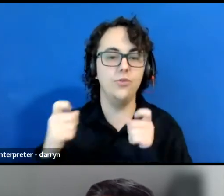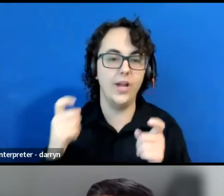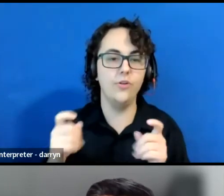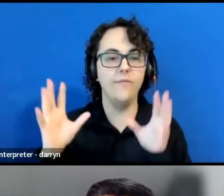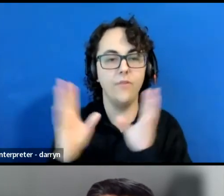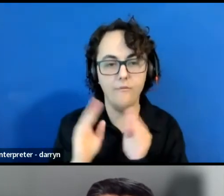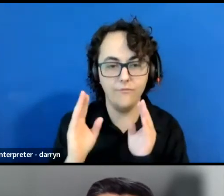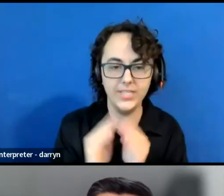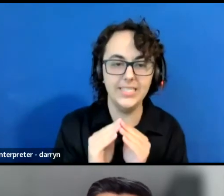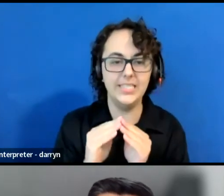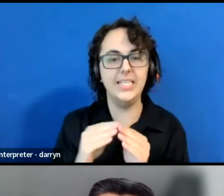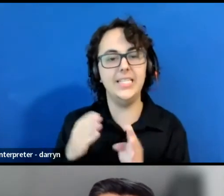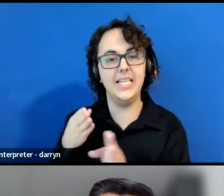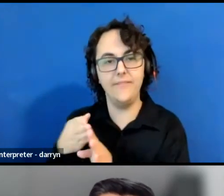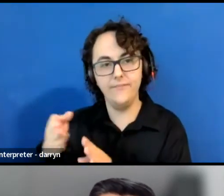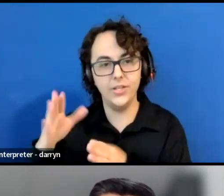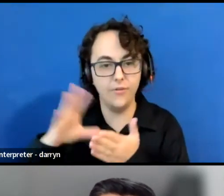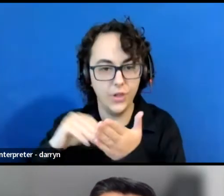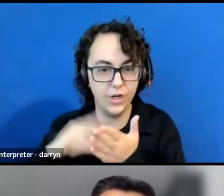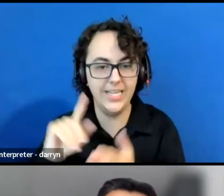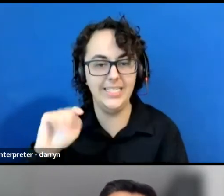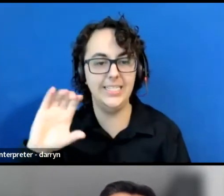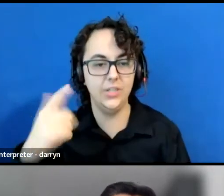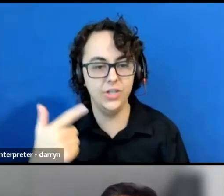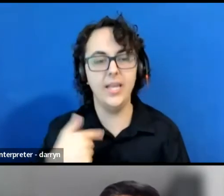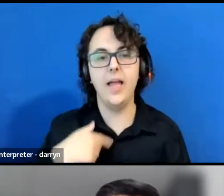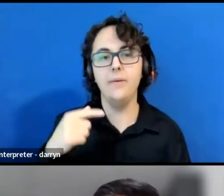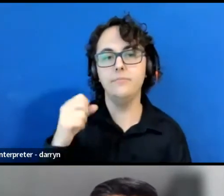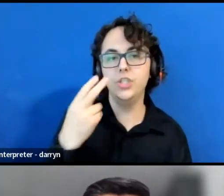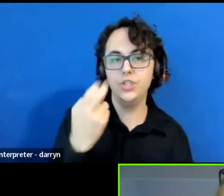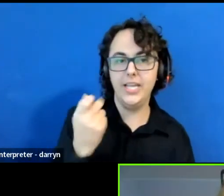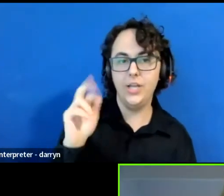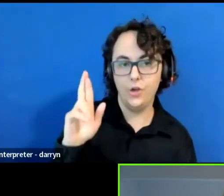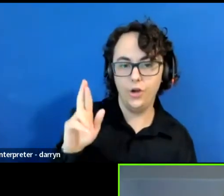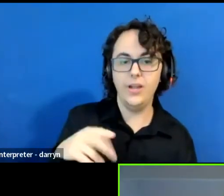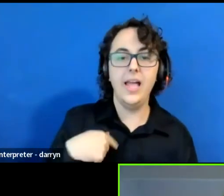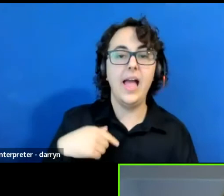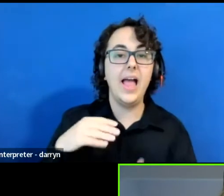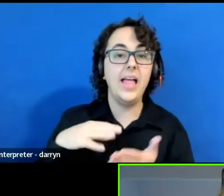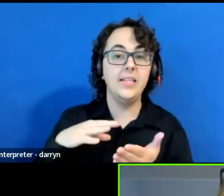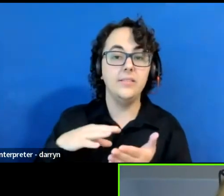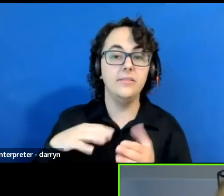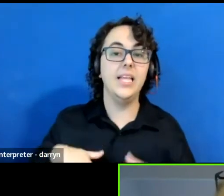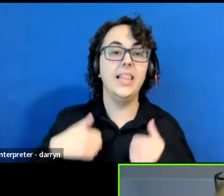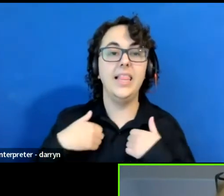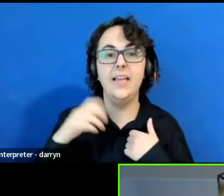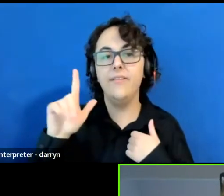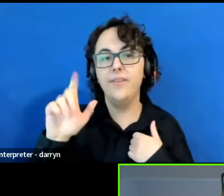My pronouns are she, her, I'm on the land of the Munsee-Lenape in Greenwood Lake New York.